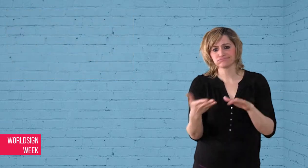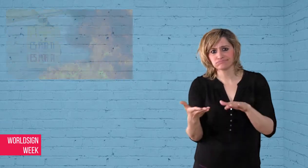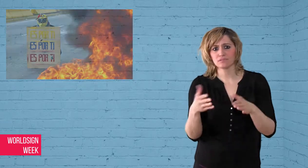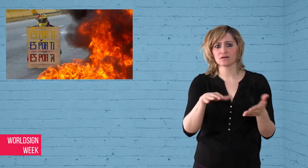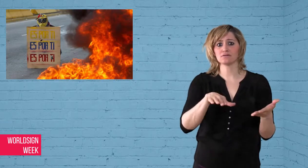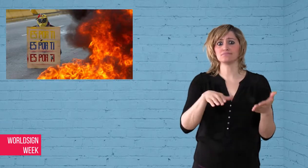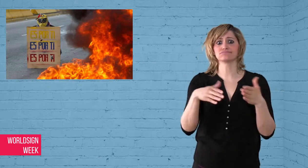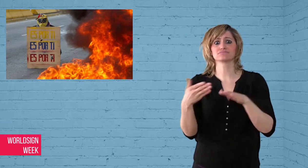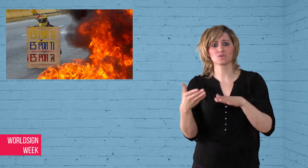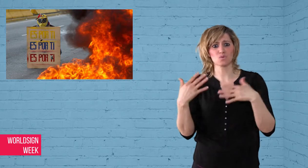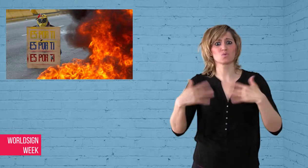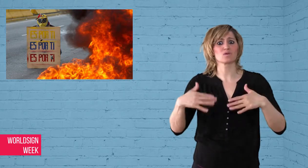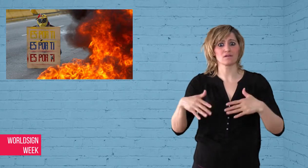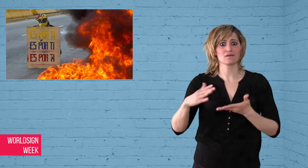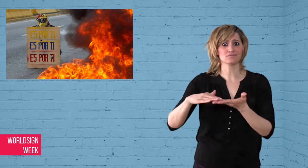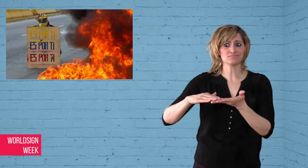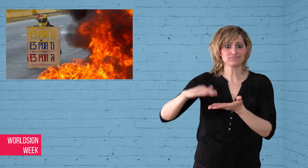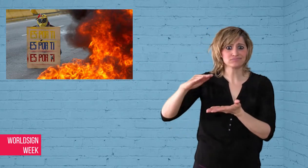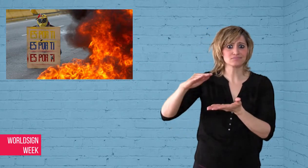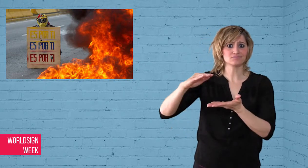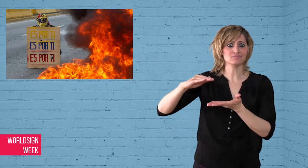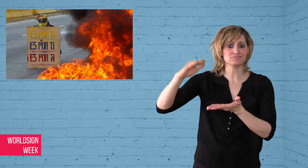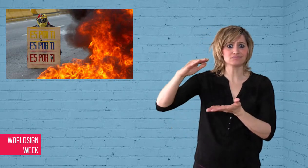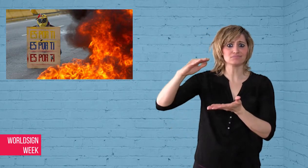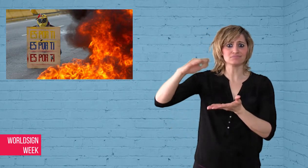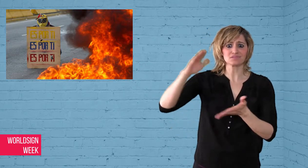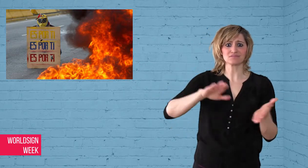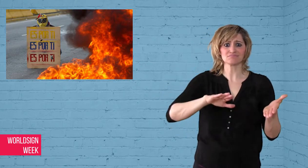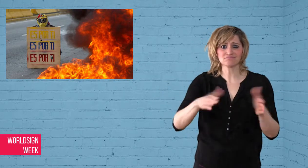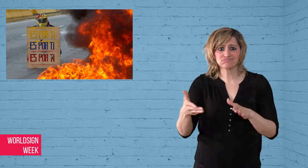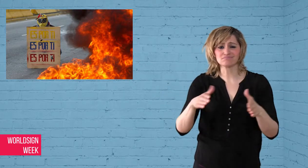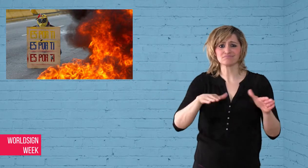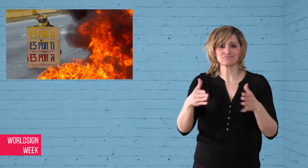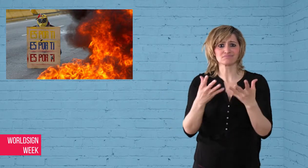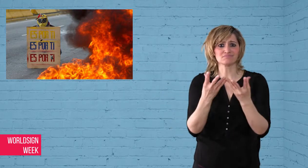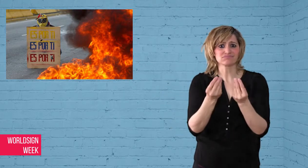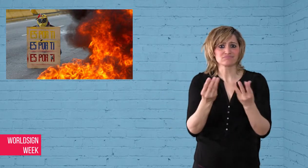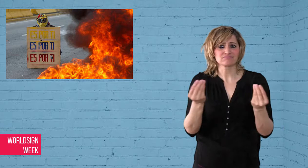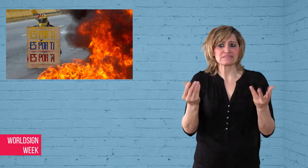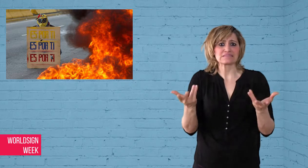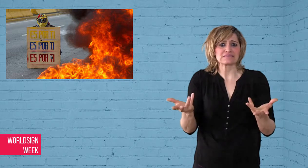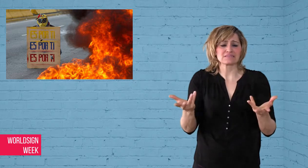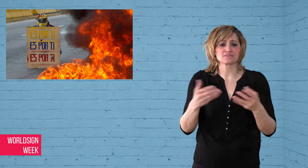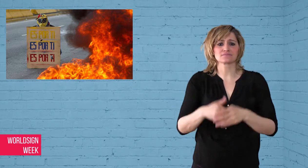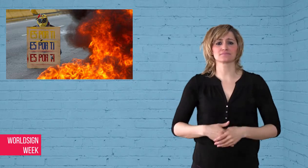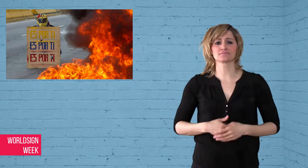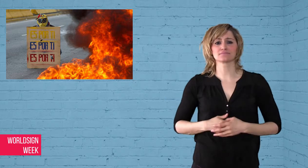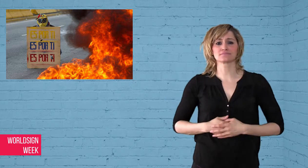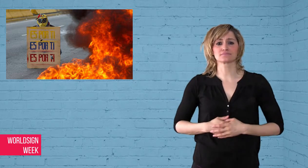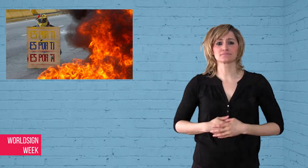rise. Diplomats report that as